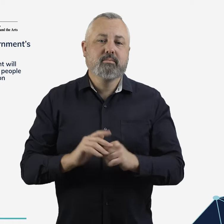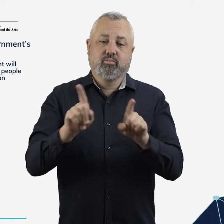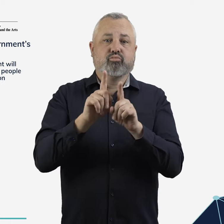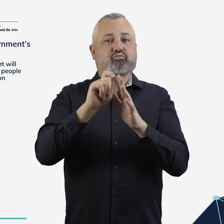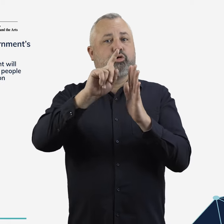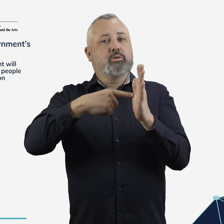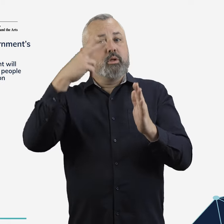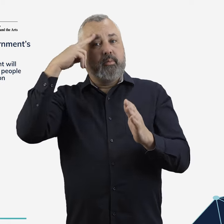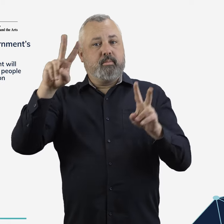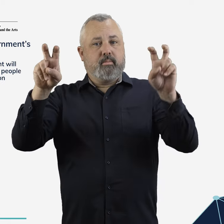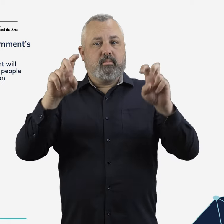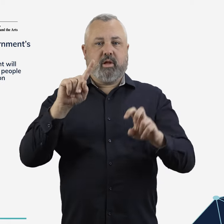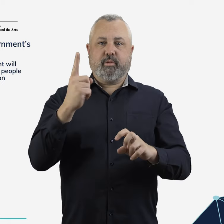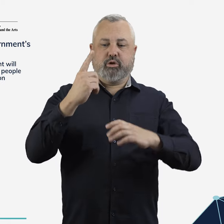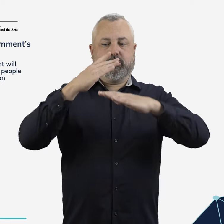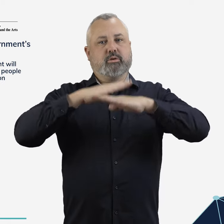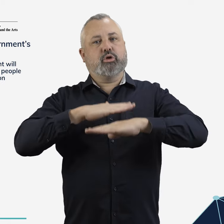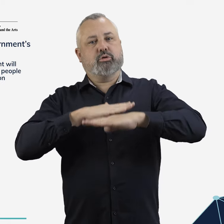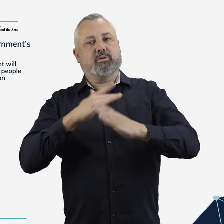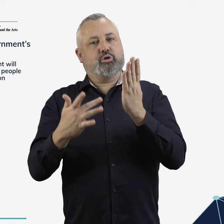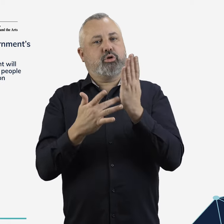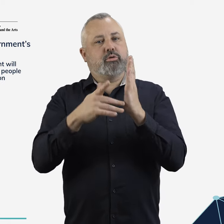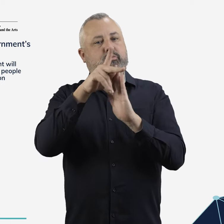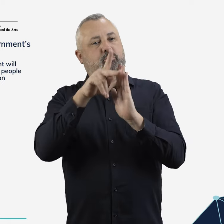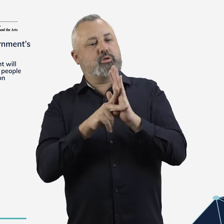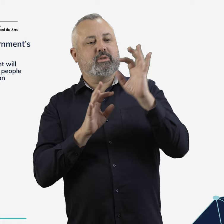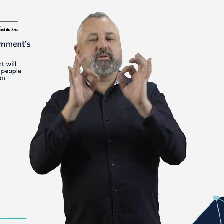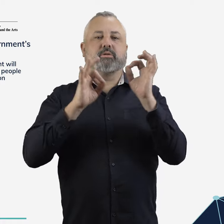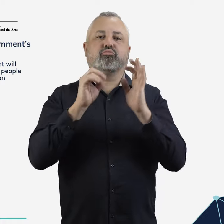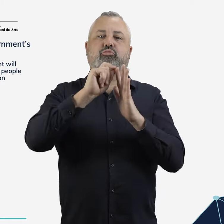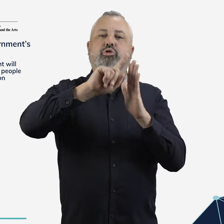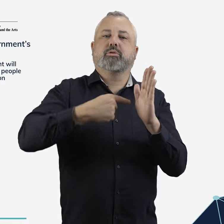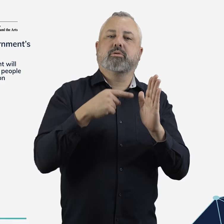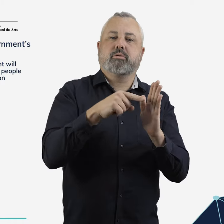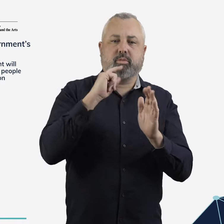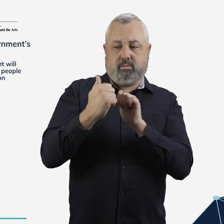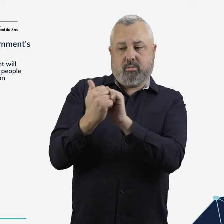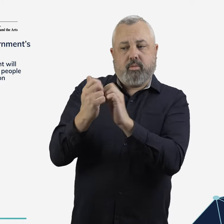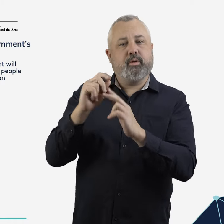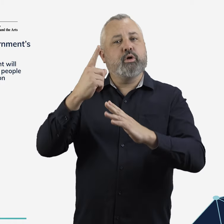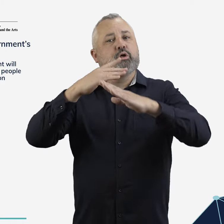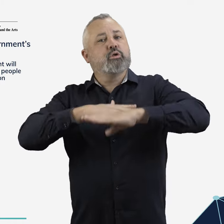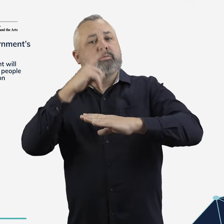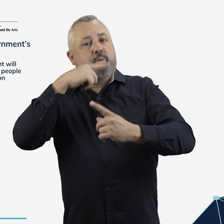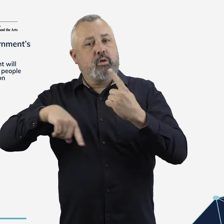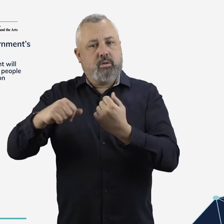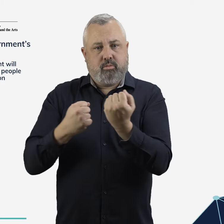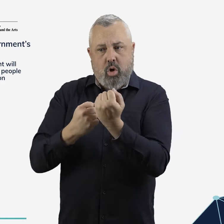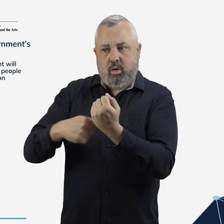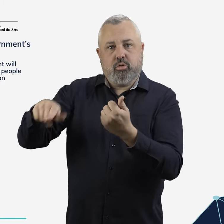The First Nations Technology Policy Design project is partnering with First Nations people to